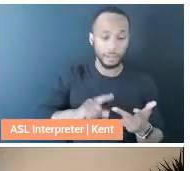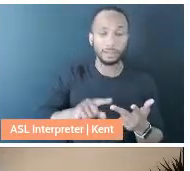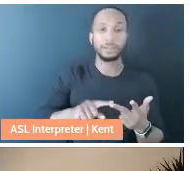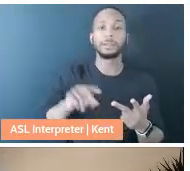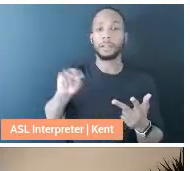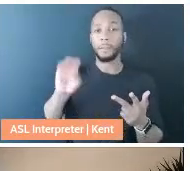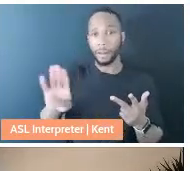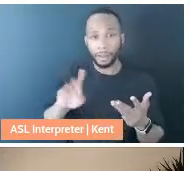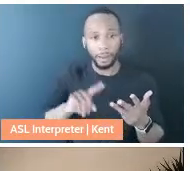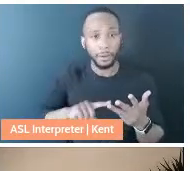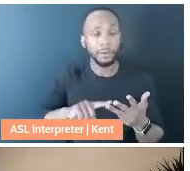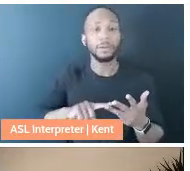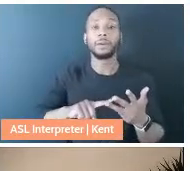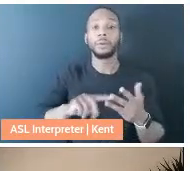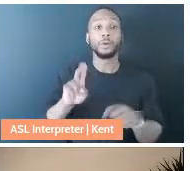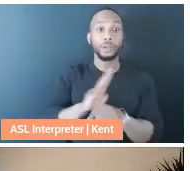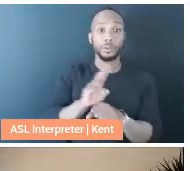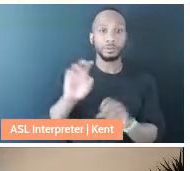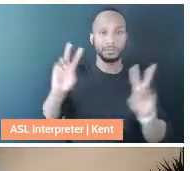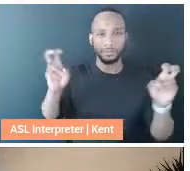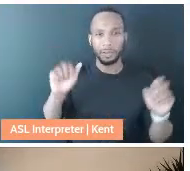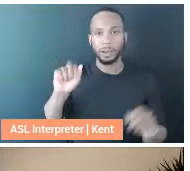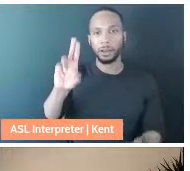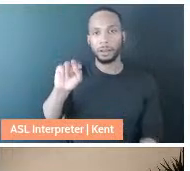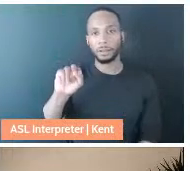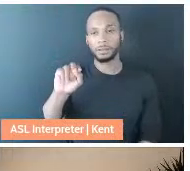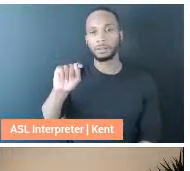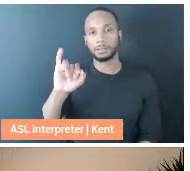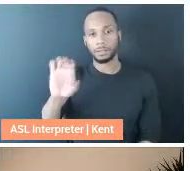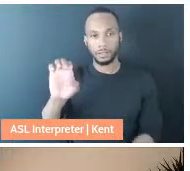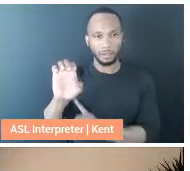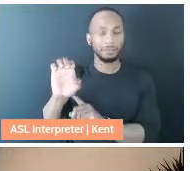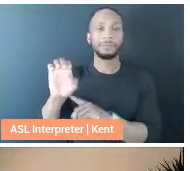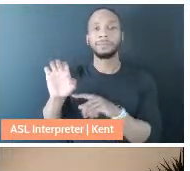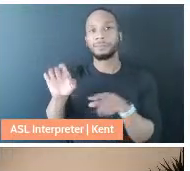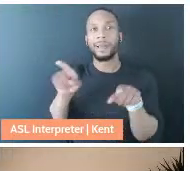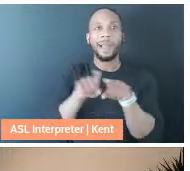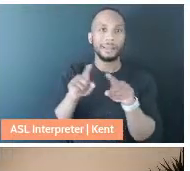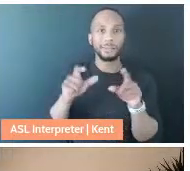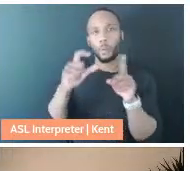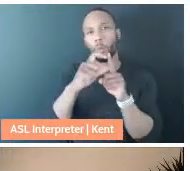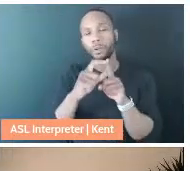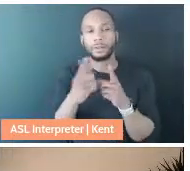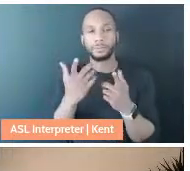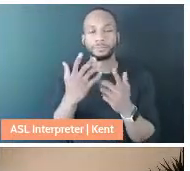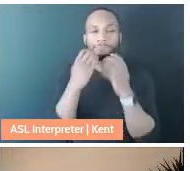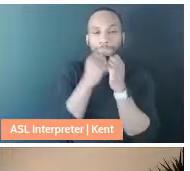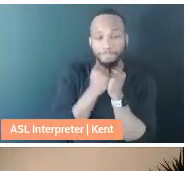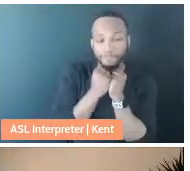We use aunties just as a term of endearment, and it was actually kind of a very lucky thing.